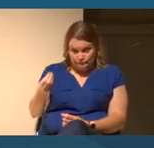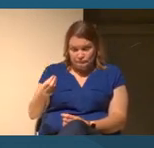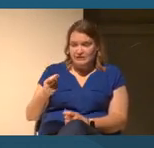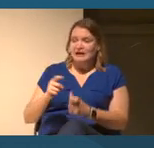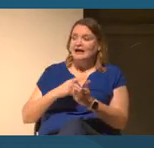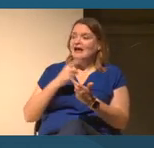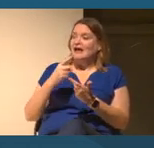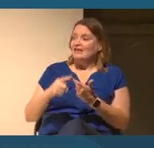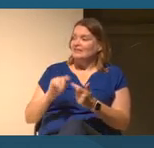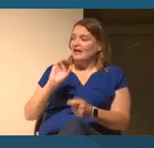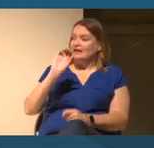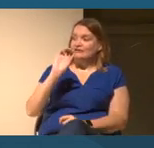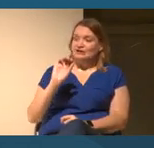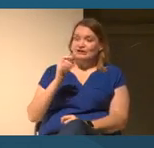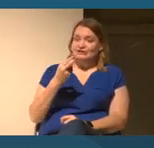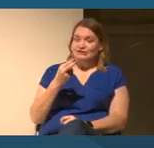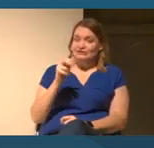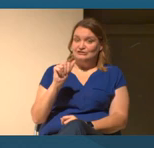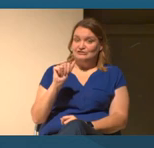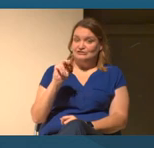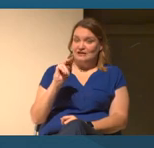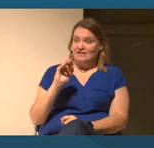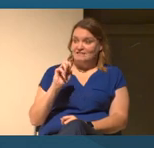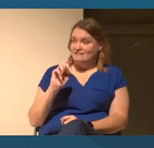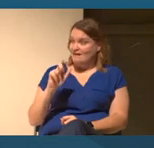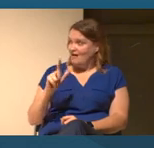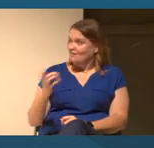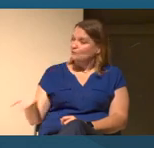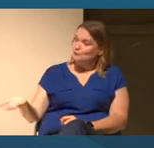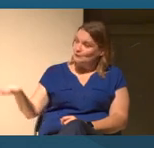Chanel to come up and join us at the podium.